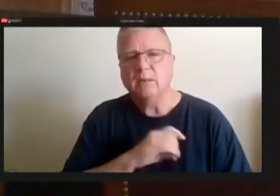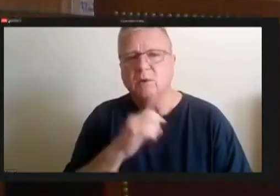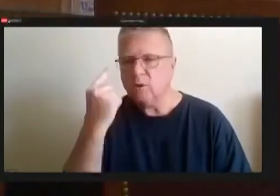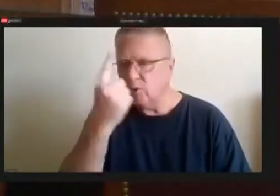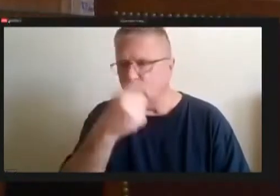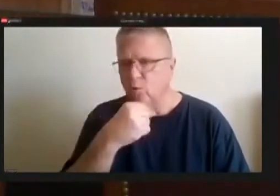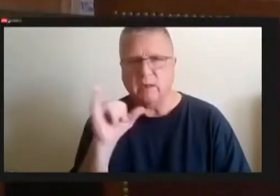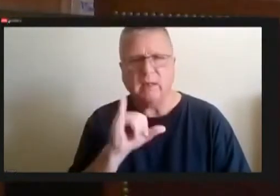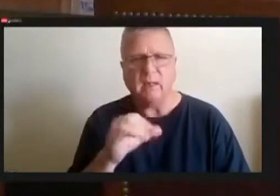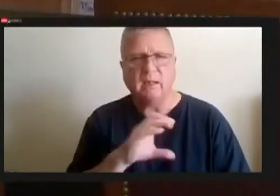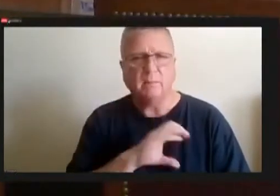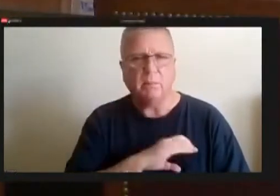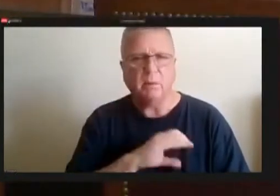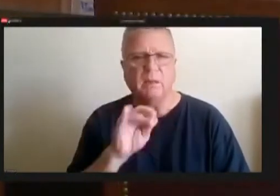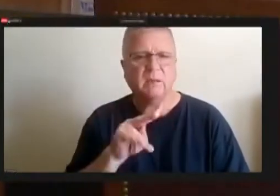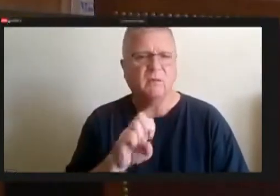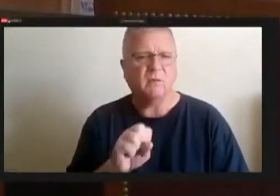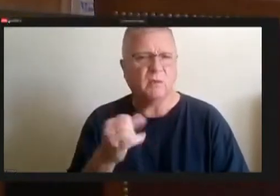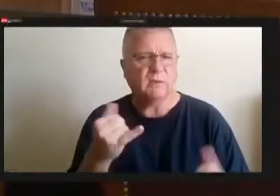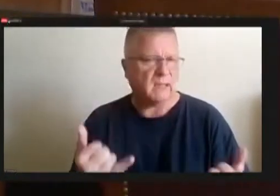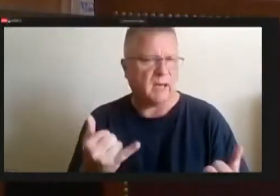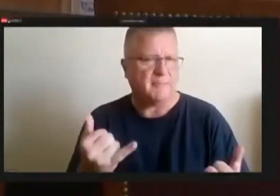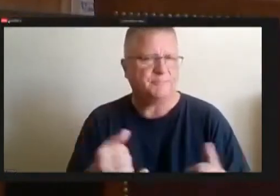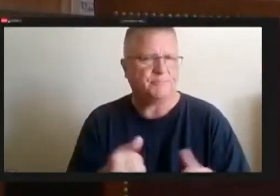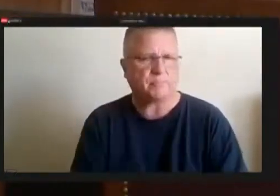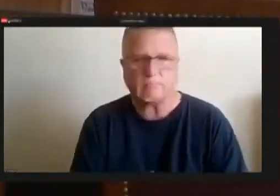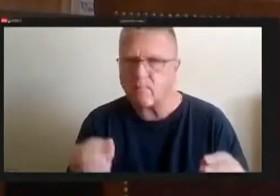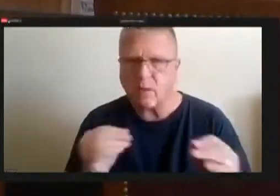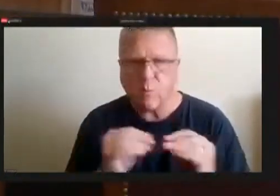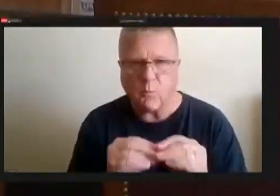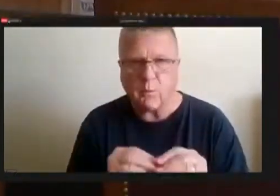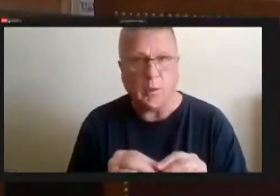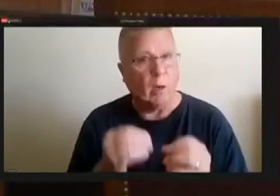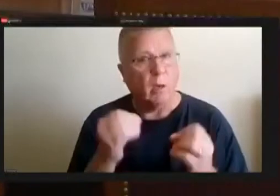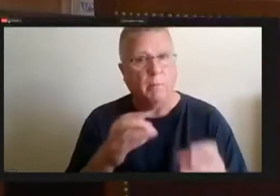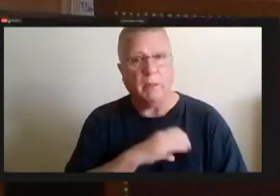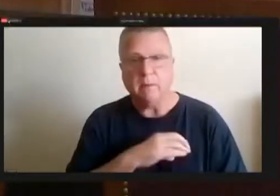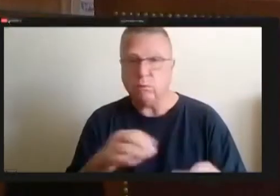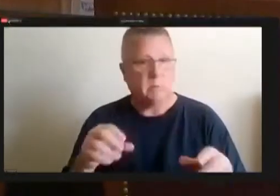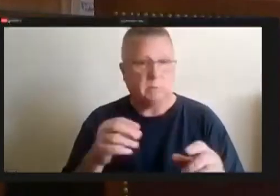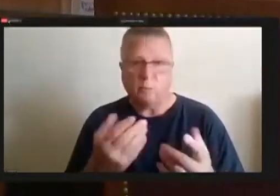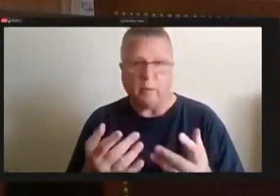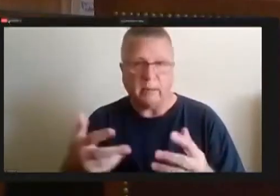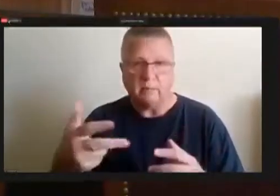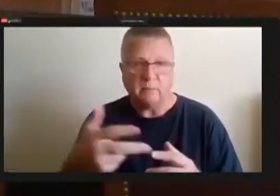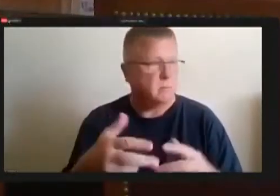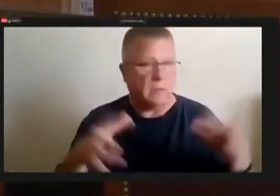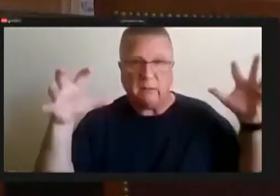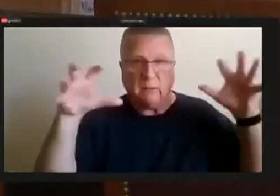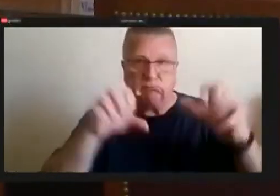I'm not a place have been ambushed you know people away from the complacency or more in